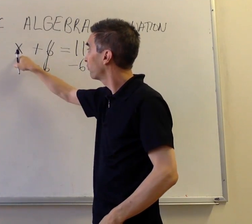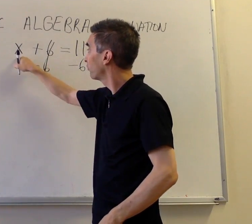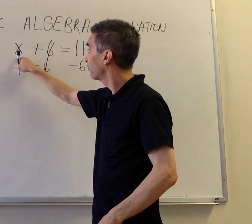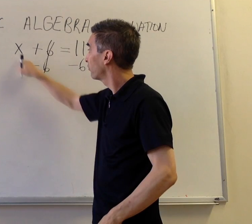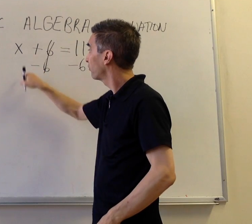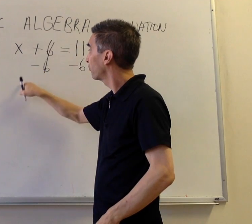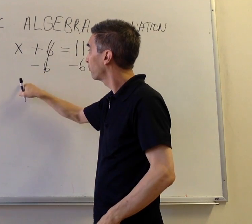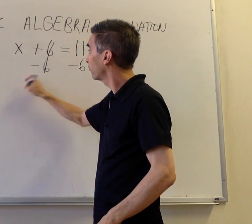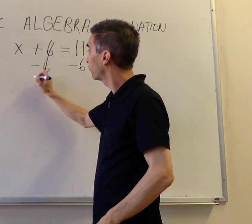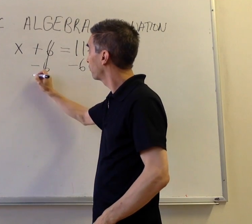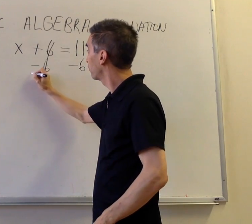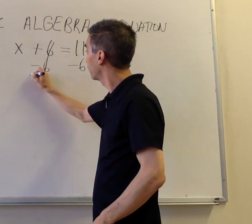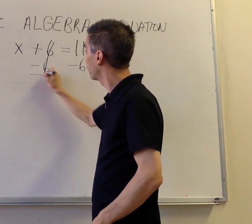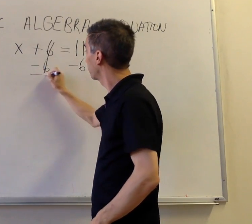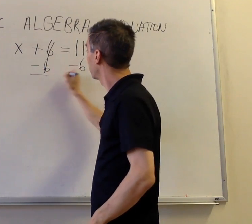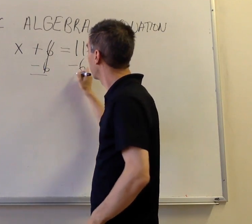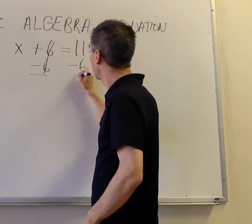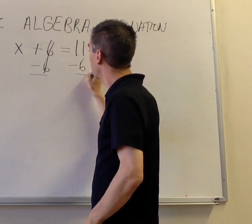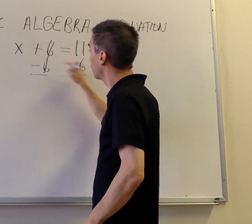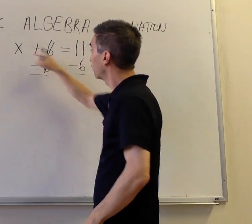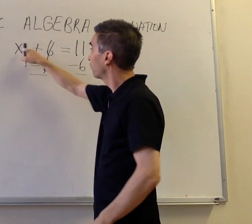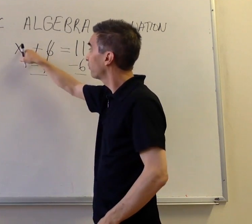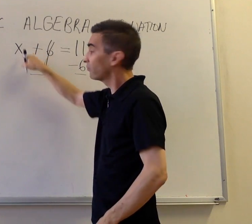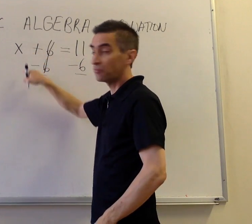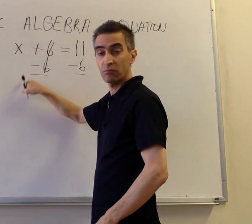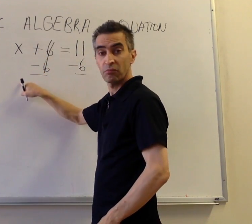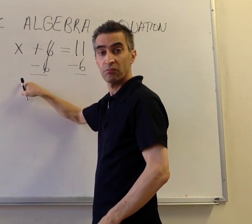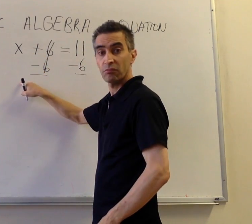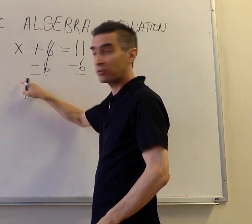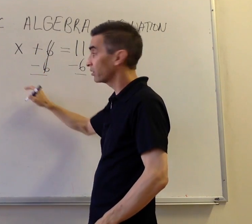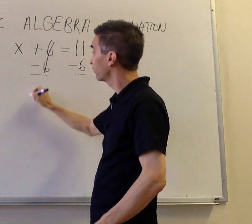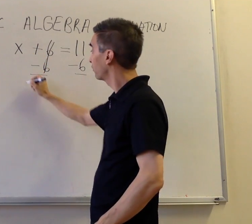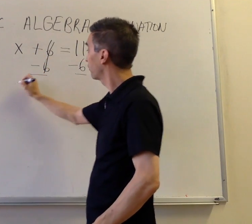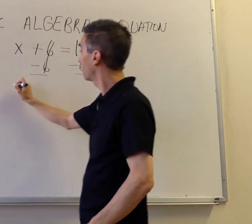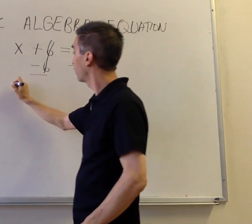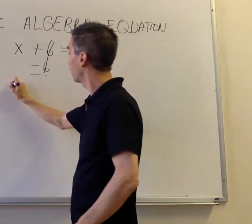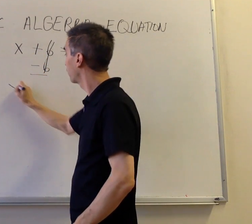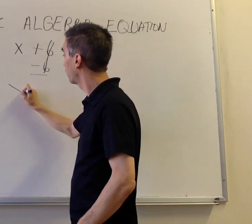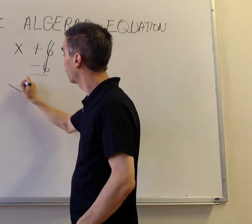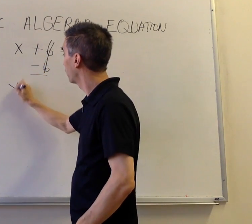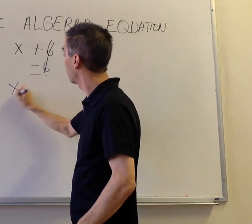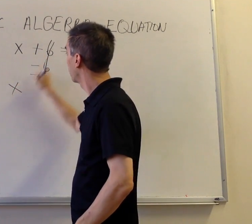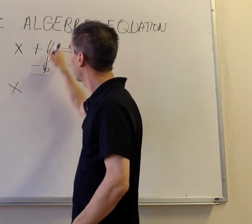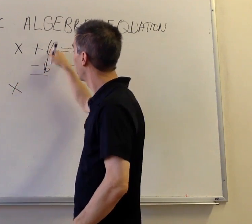Now we bring the x down.